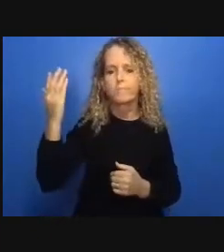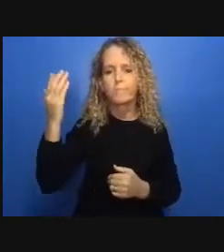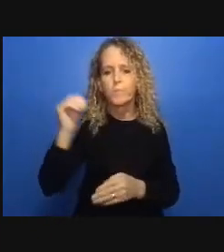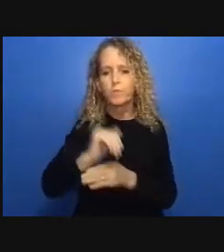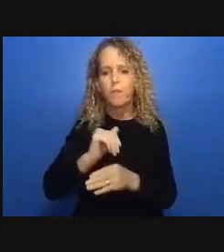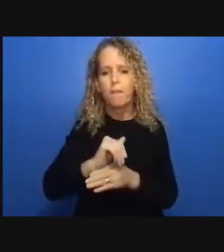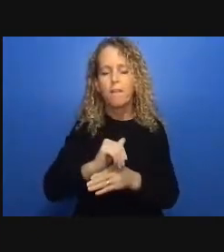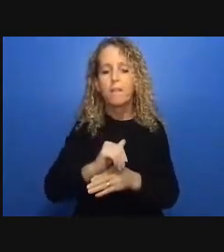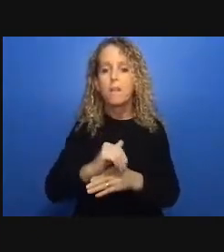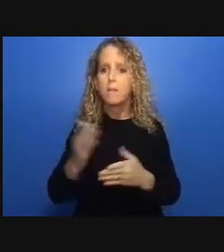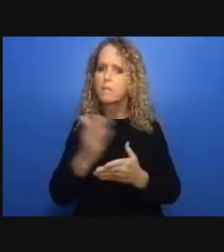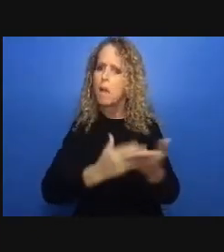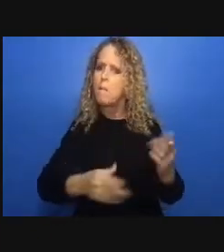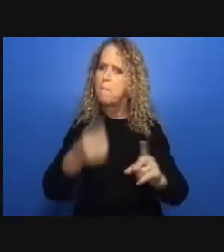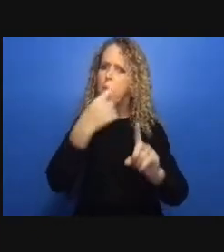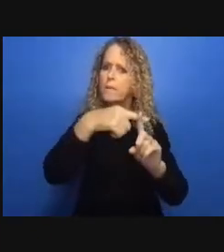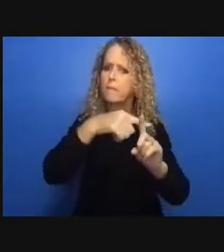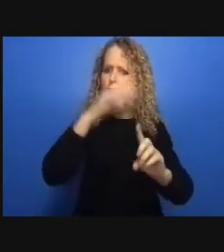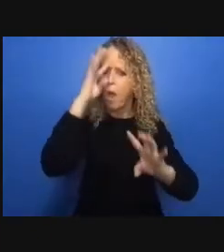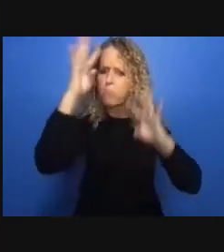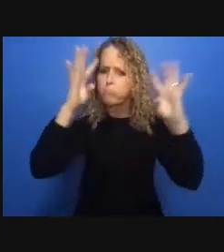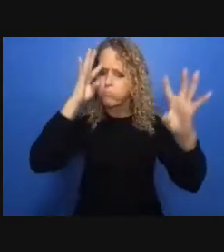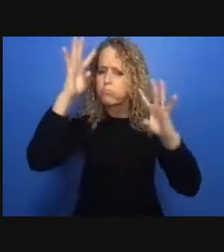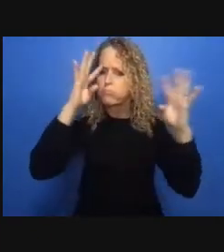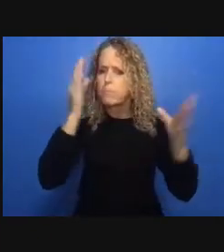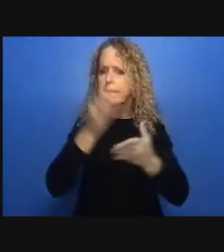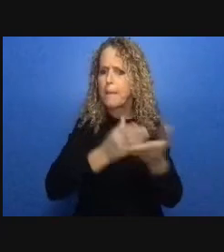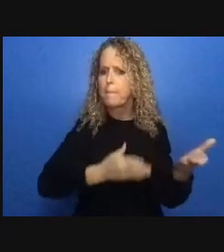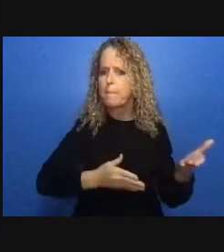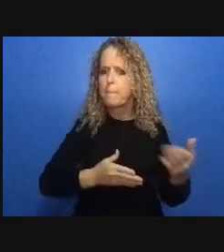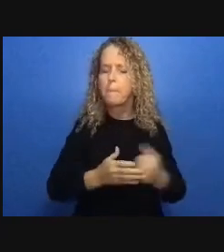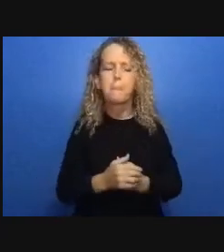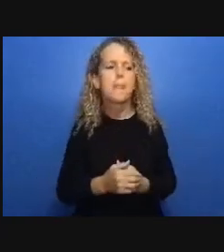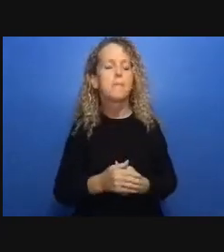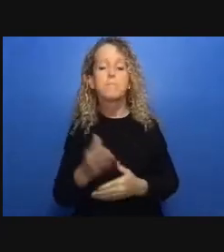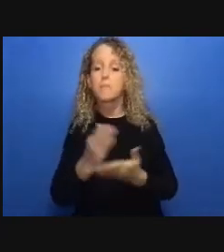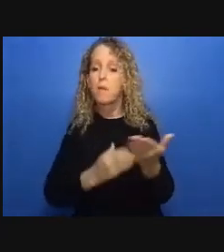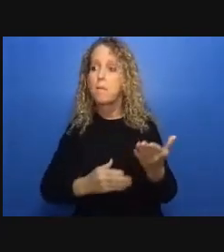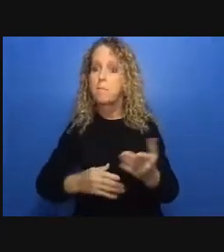i've looked at it more from the criminal justice point of view but a lot of we know of course that